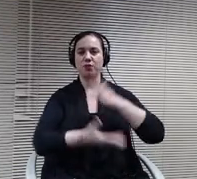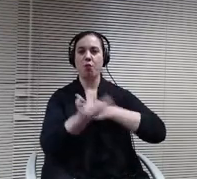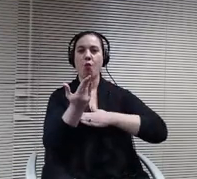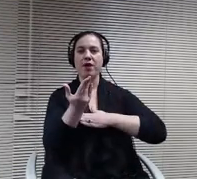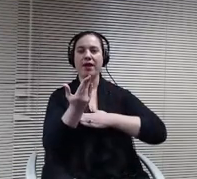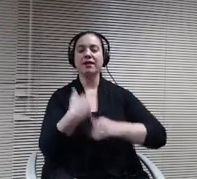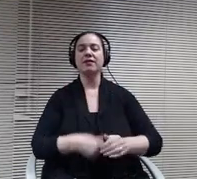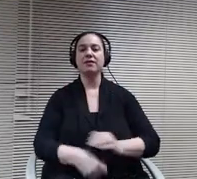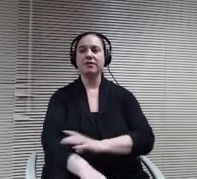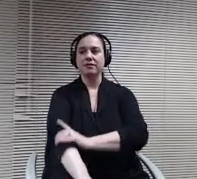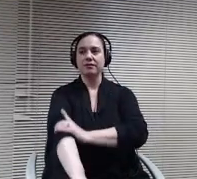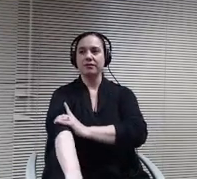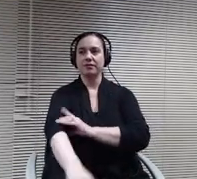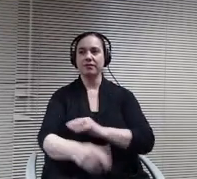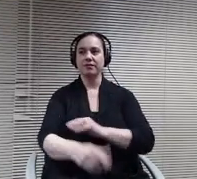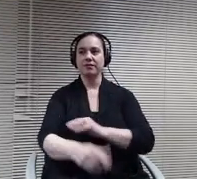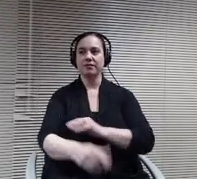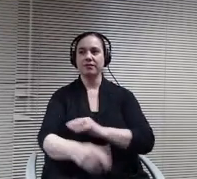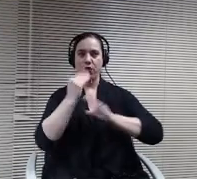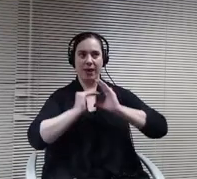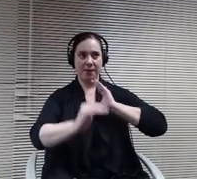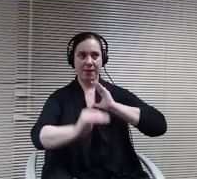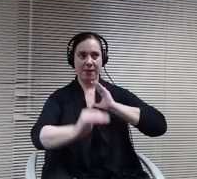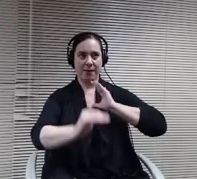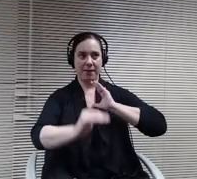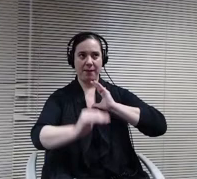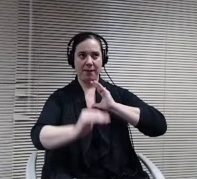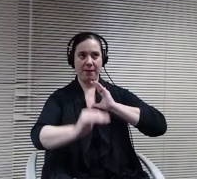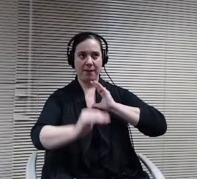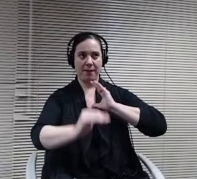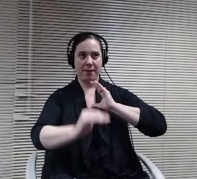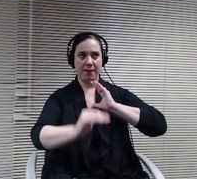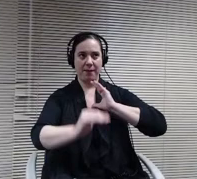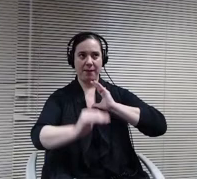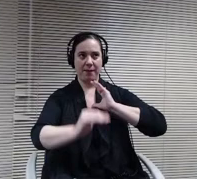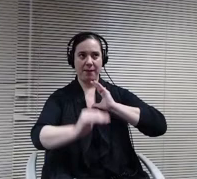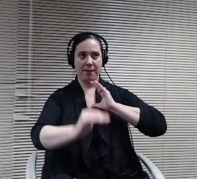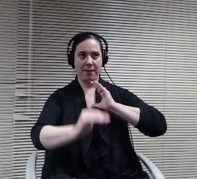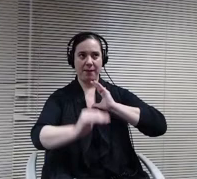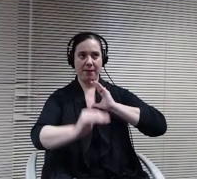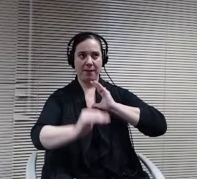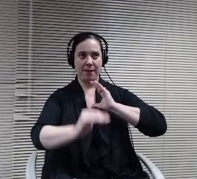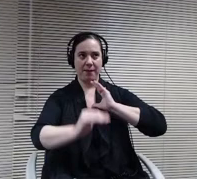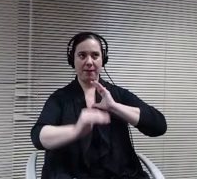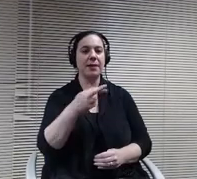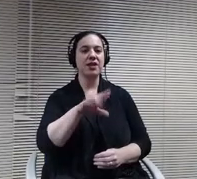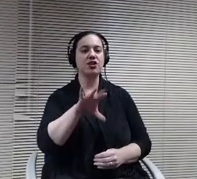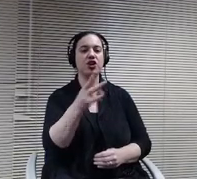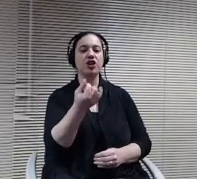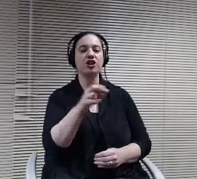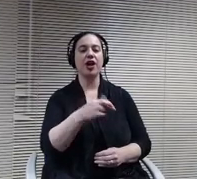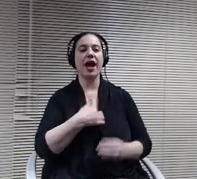members of the board. I was also going to mention that it's a carry in we have there.